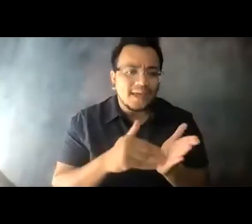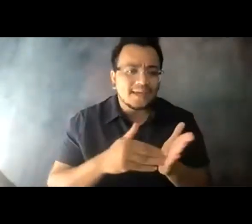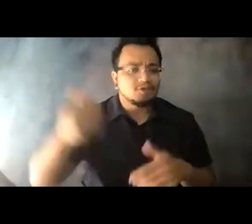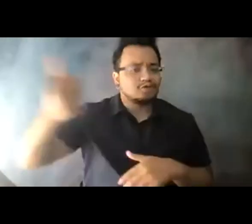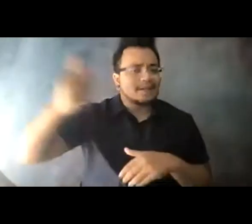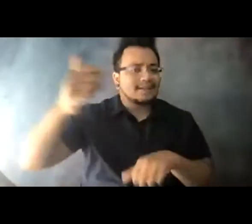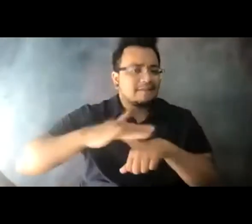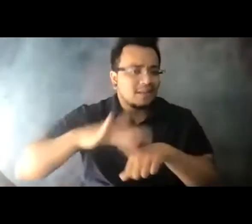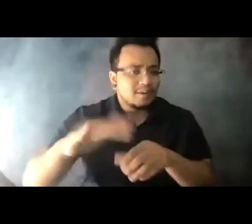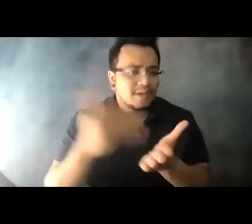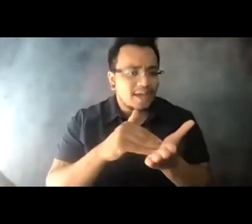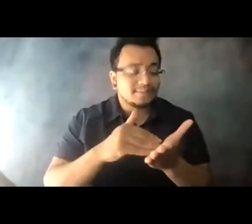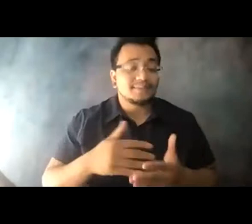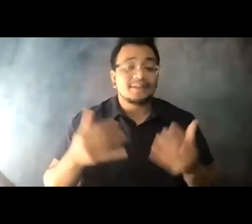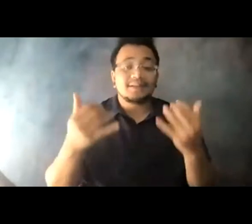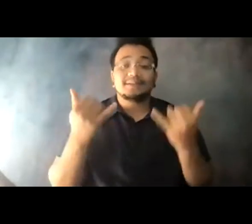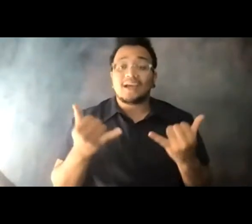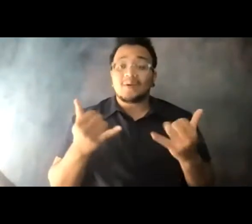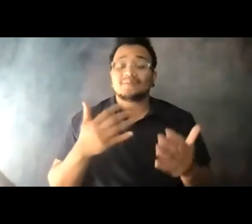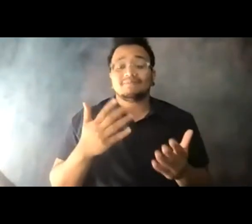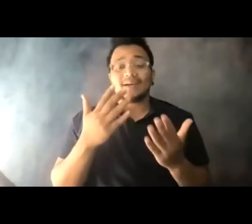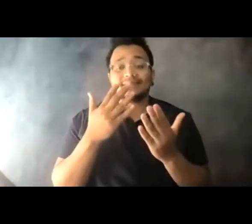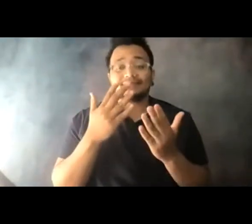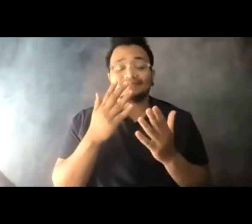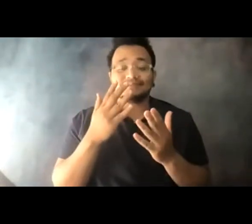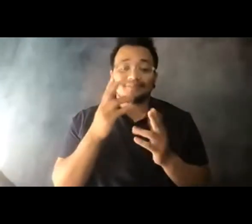14:10:16 And now, it's my pleasure to introduce our first panelist.